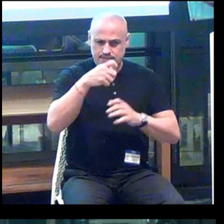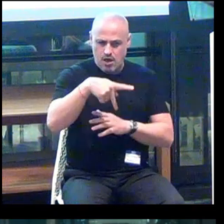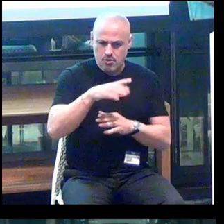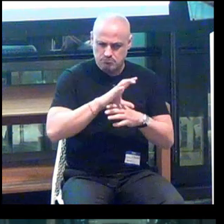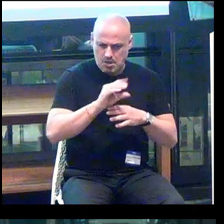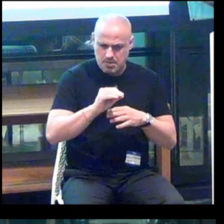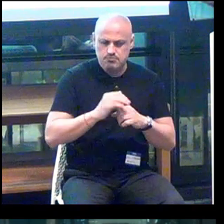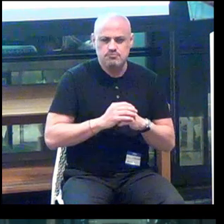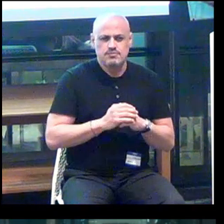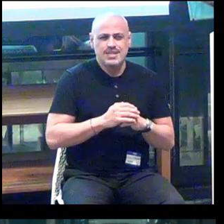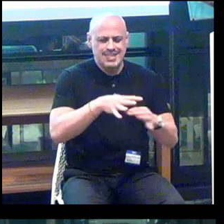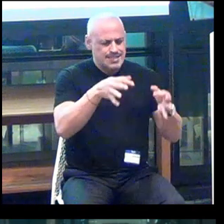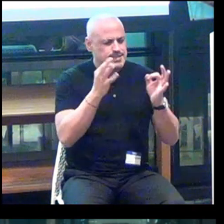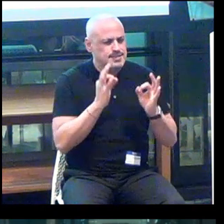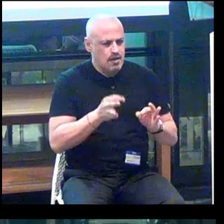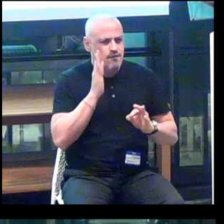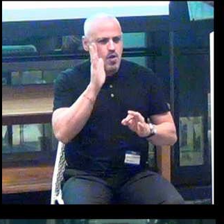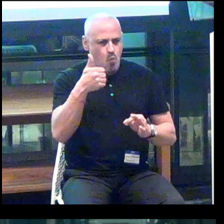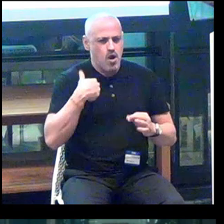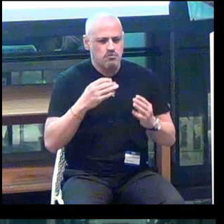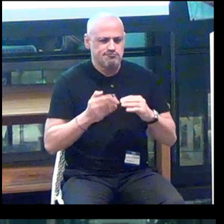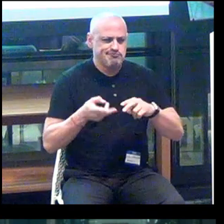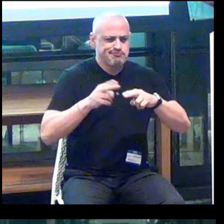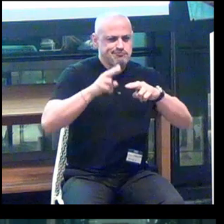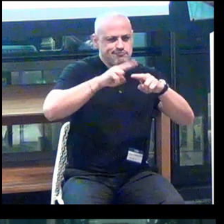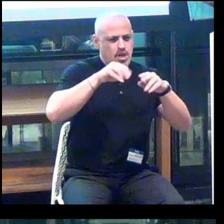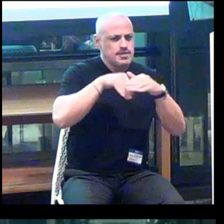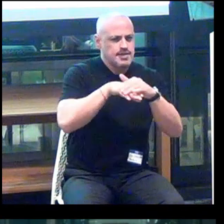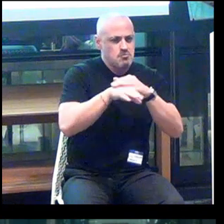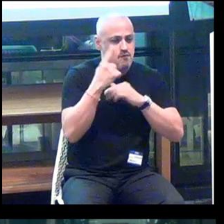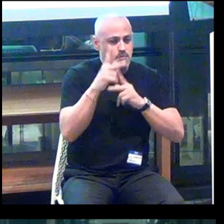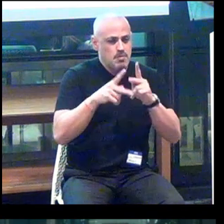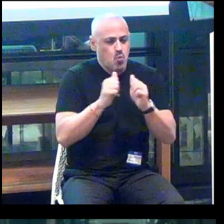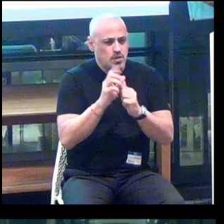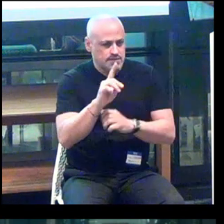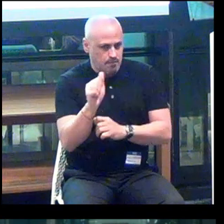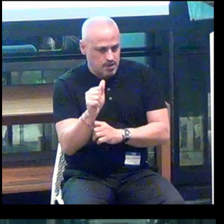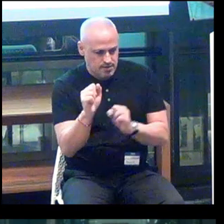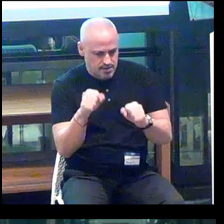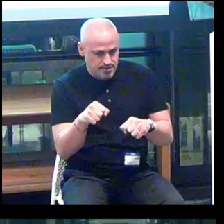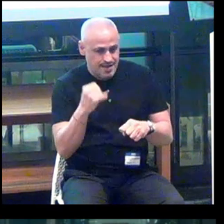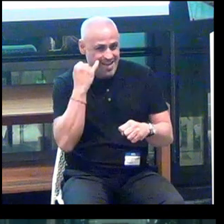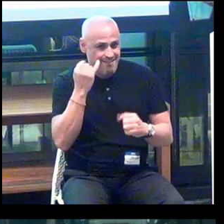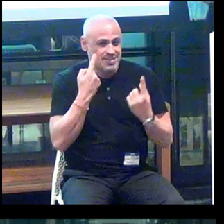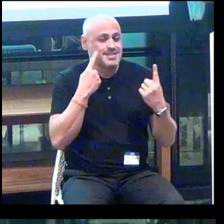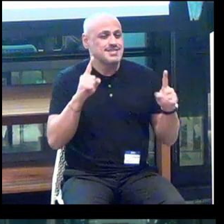It's definitely going to increase accessibility for people with disabilities, if it is accessible,